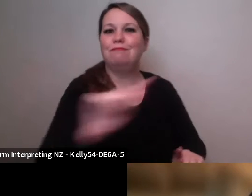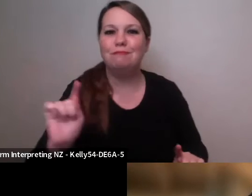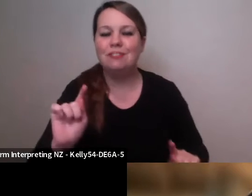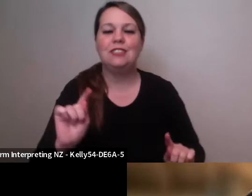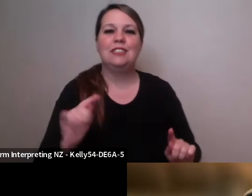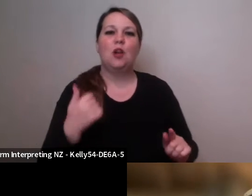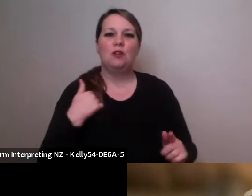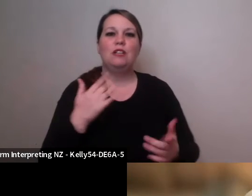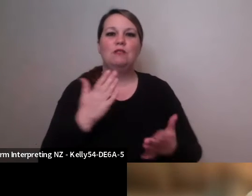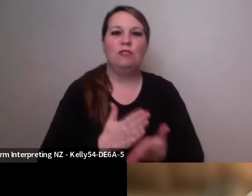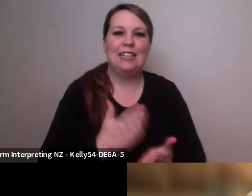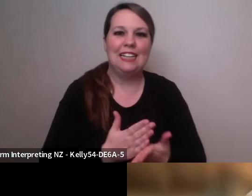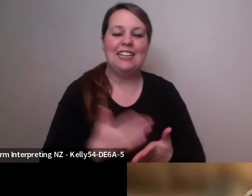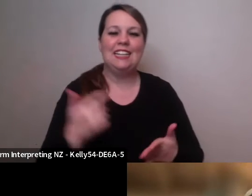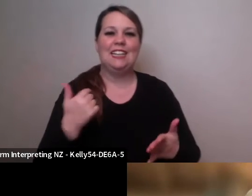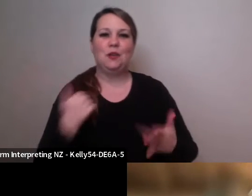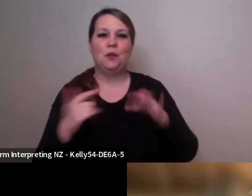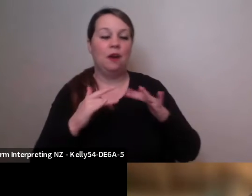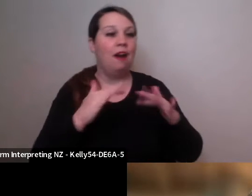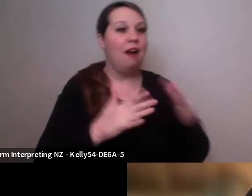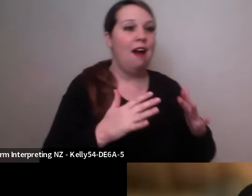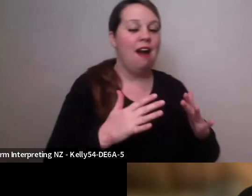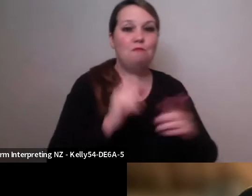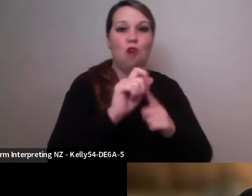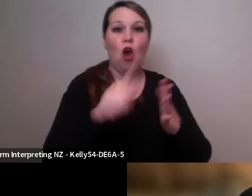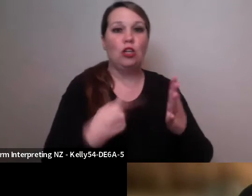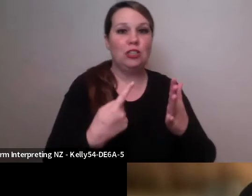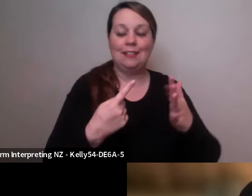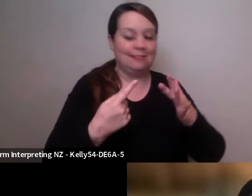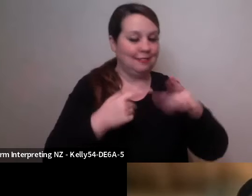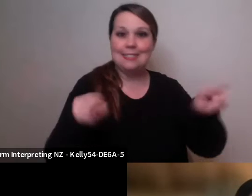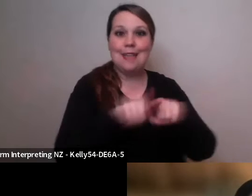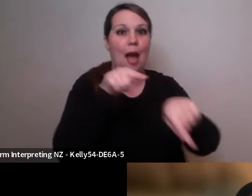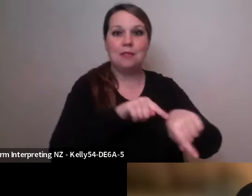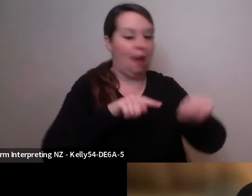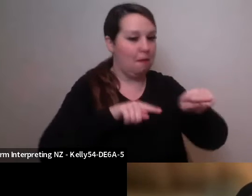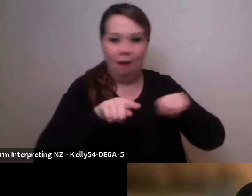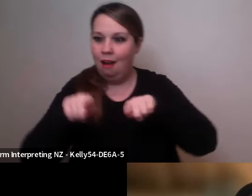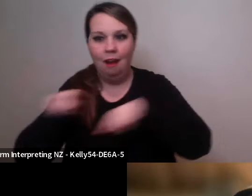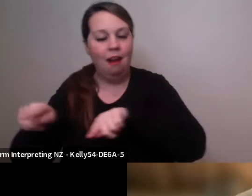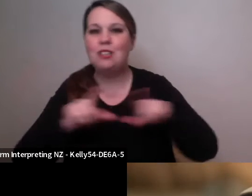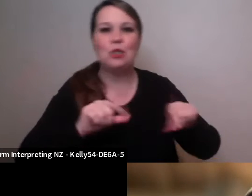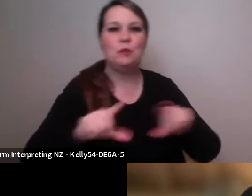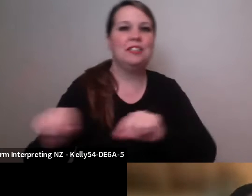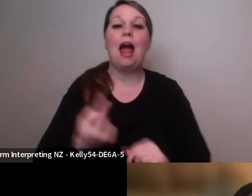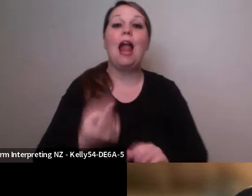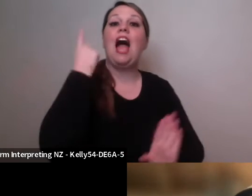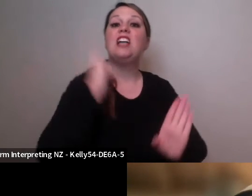other projects develop at different stages, uh but last year I started having conversations